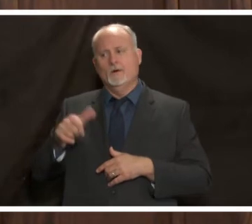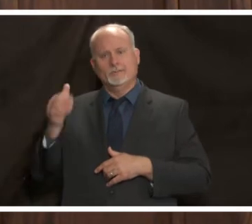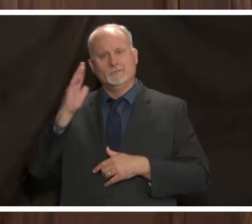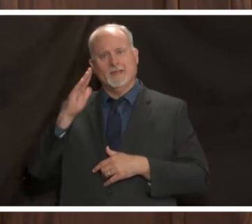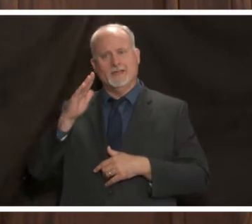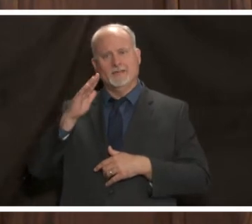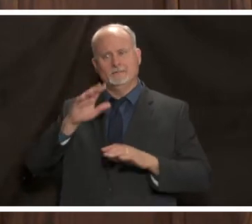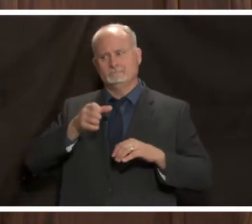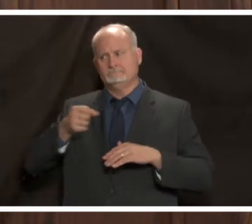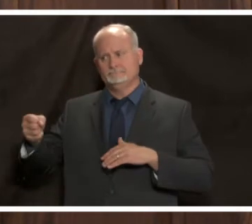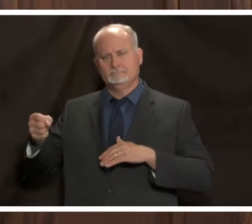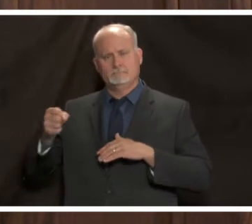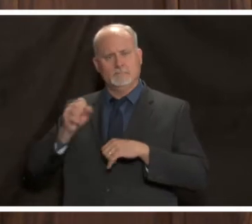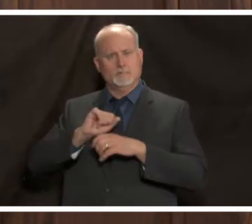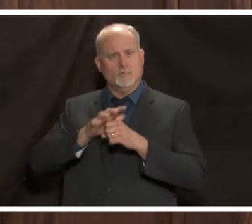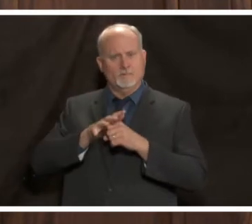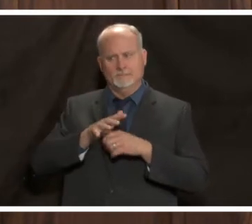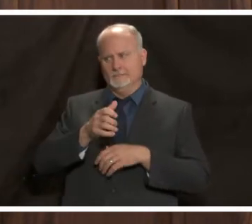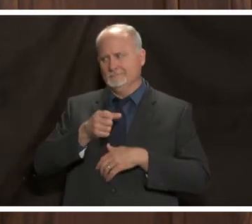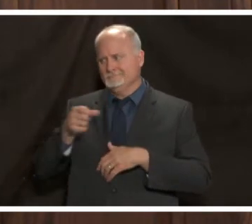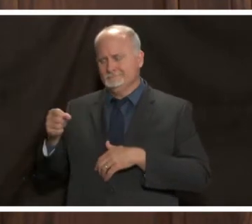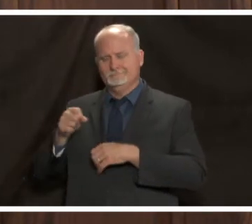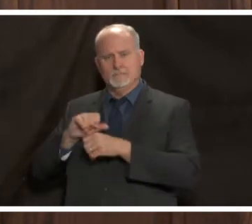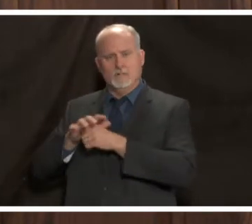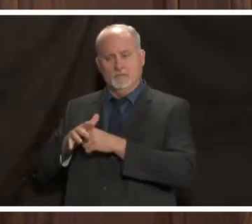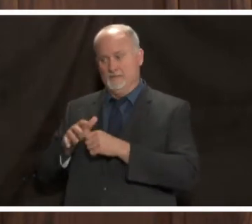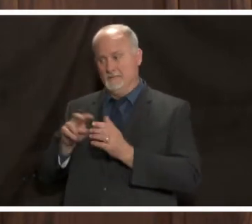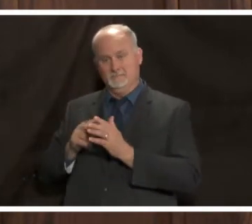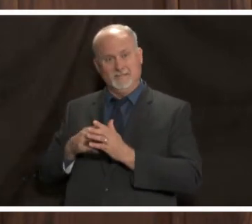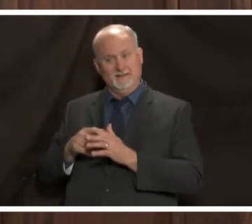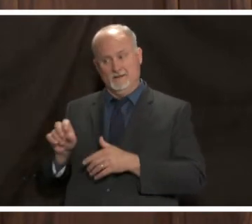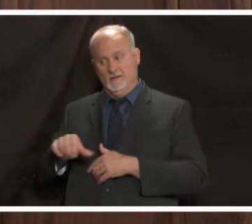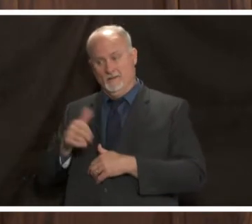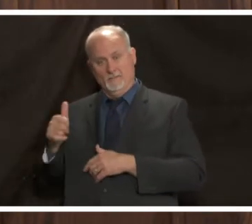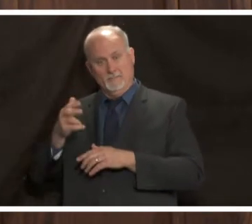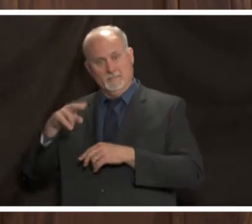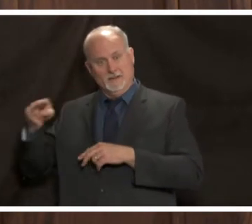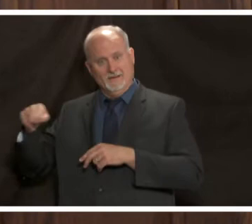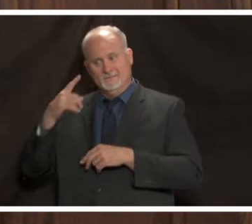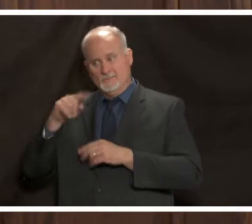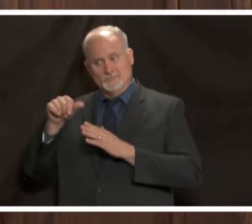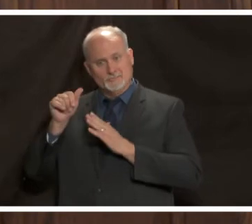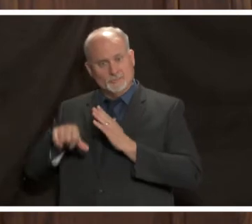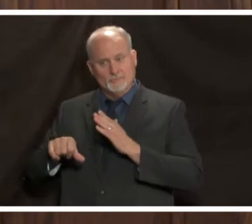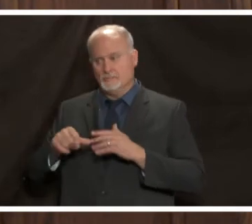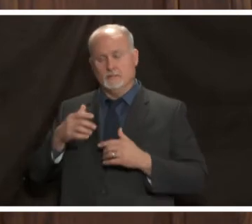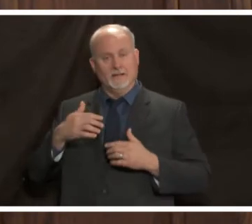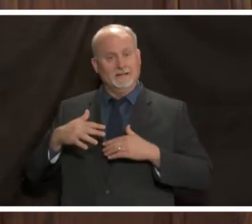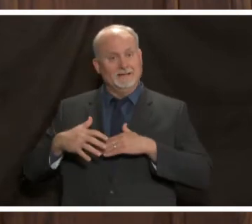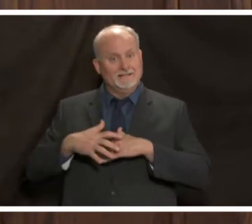we talked about so what that means is we would have to delay things like surgery for cancer um